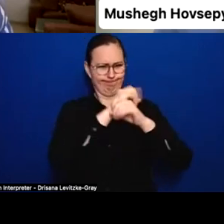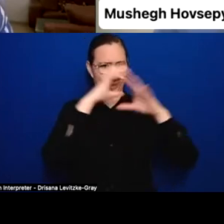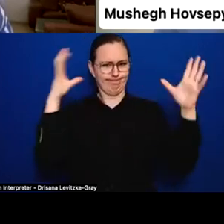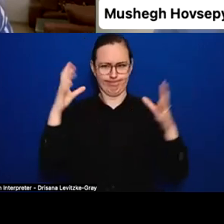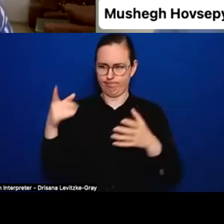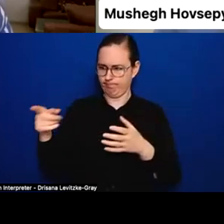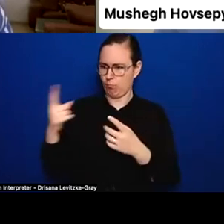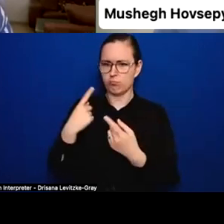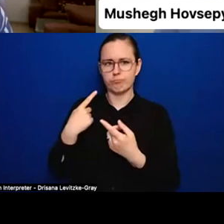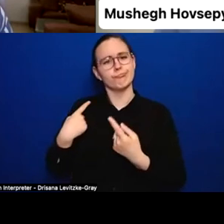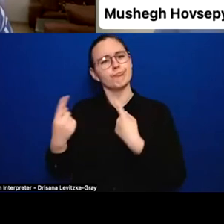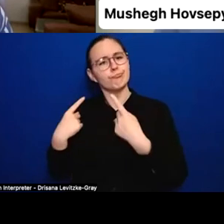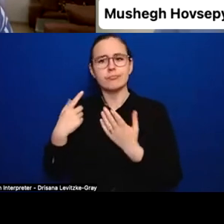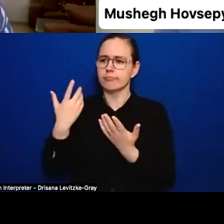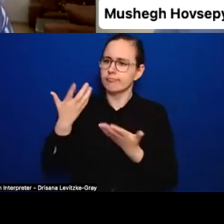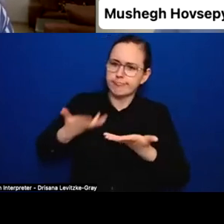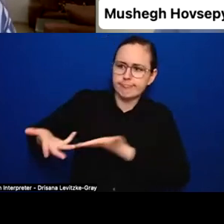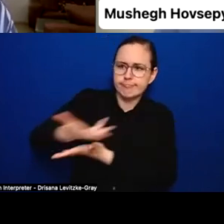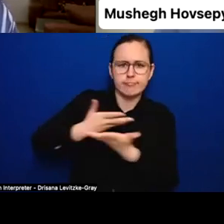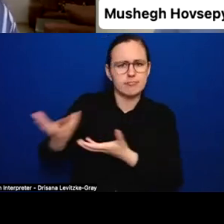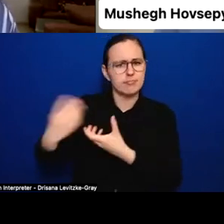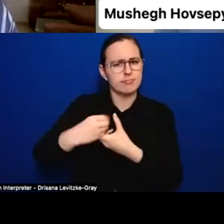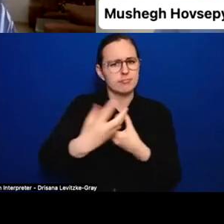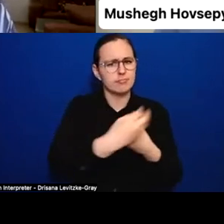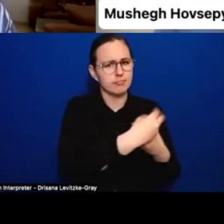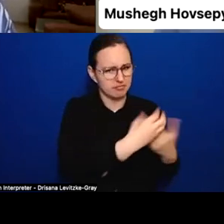I don't see any hands up. Does anyone from the panel want to respond?